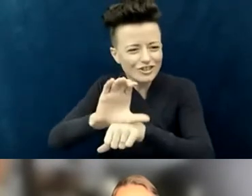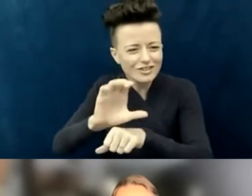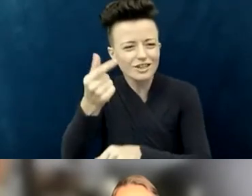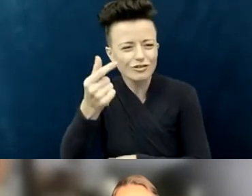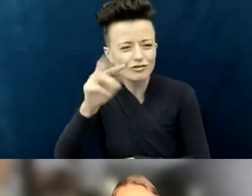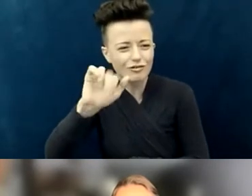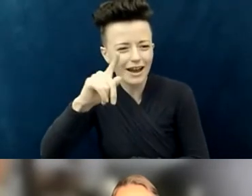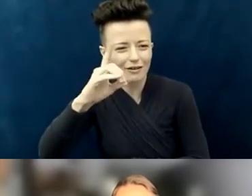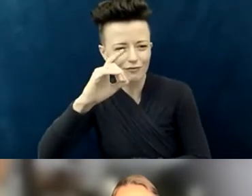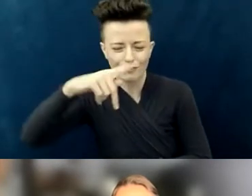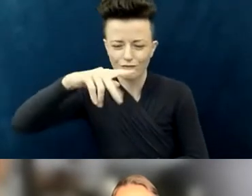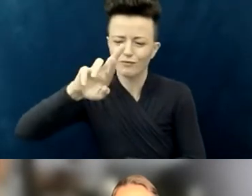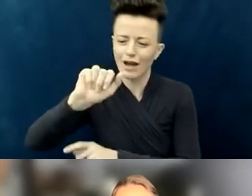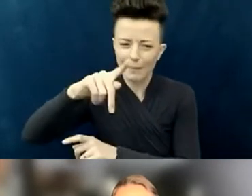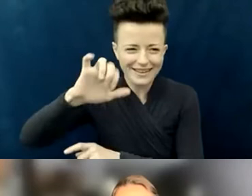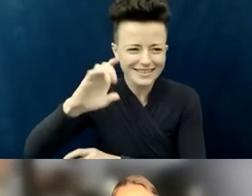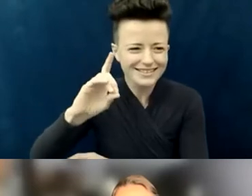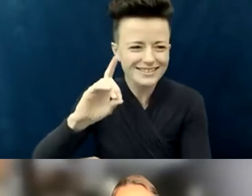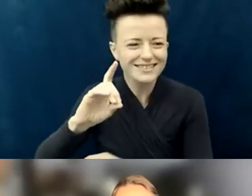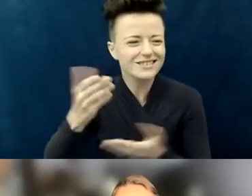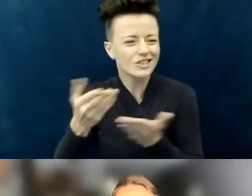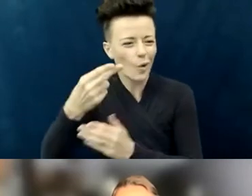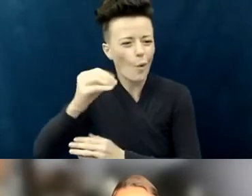called City Hope GR, and we say we're a church of all abilities.